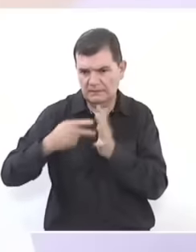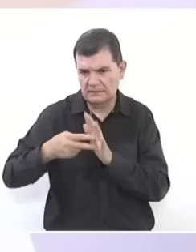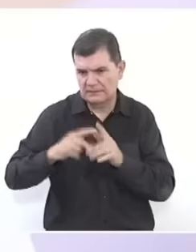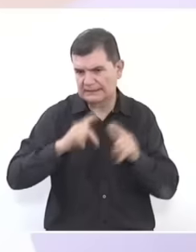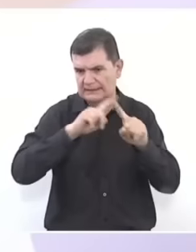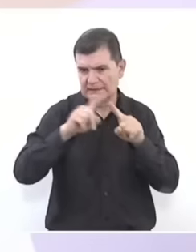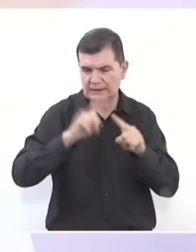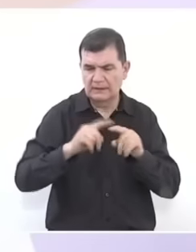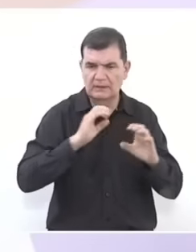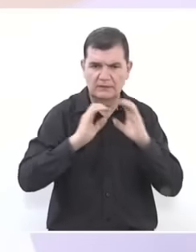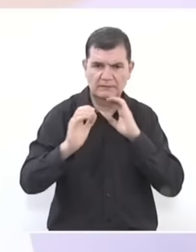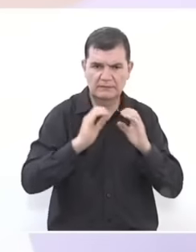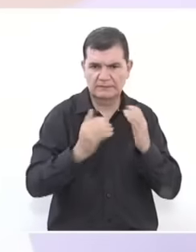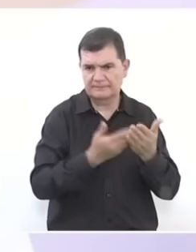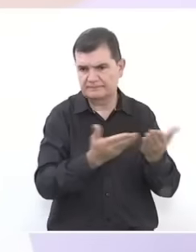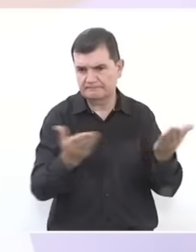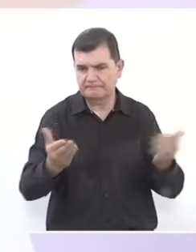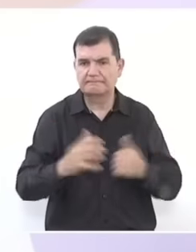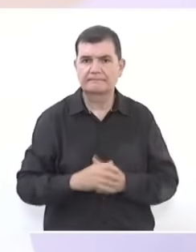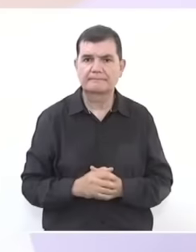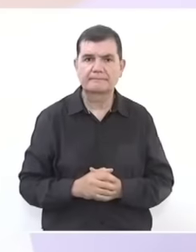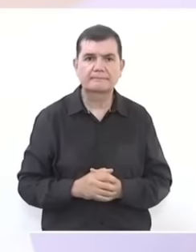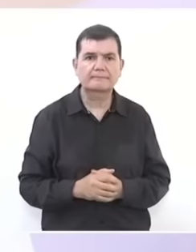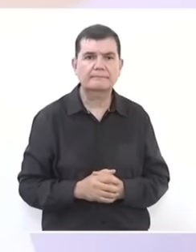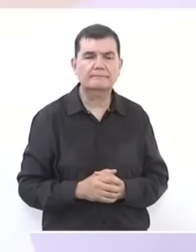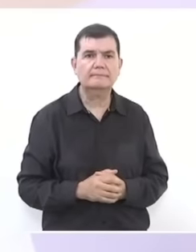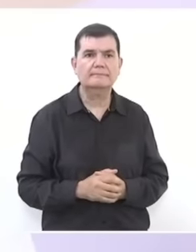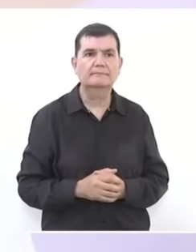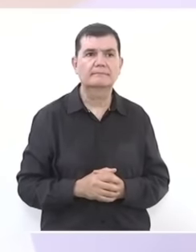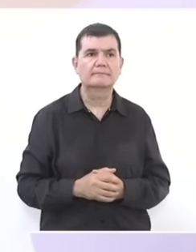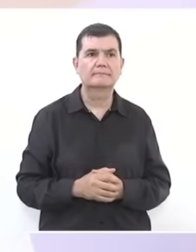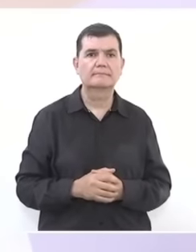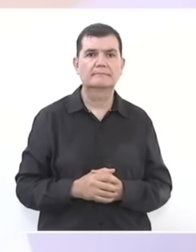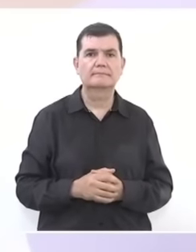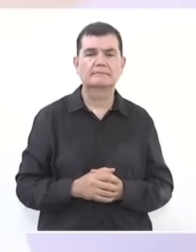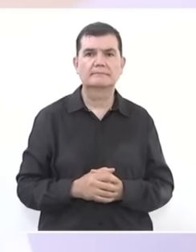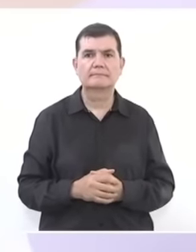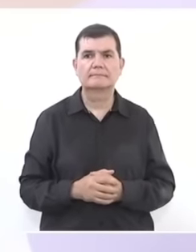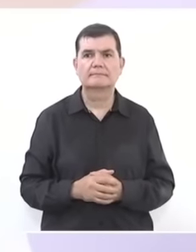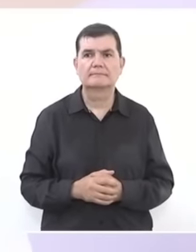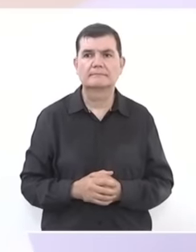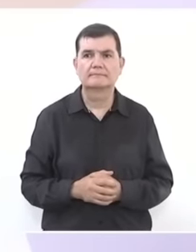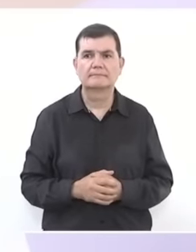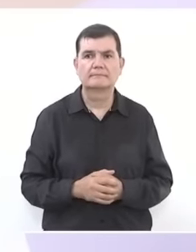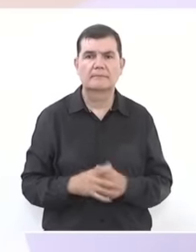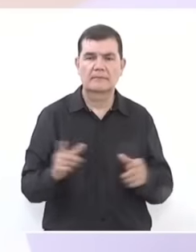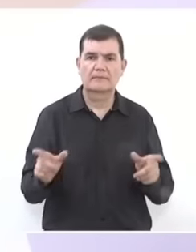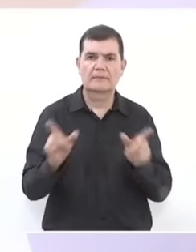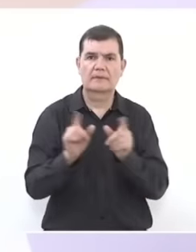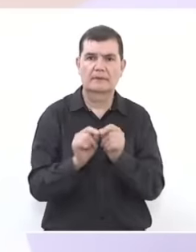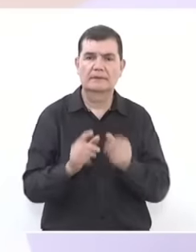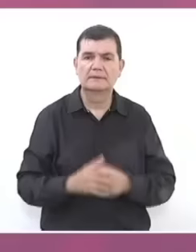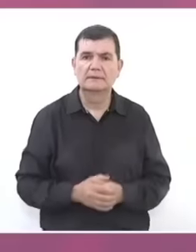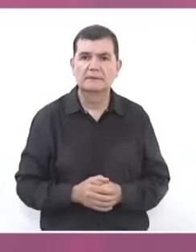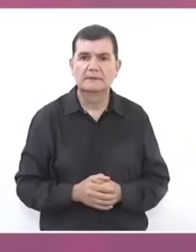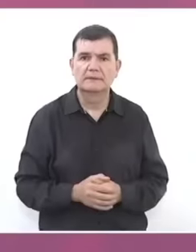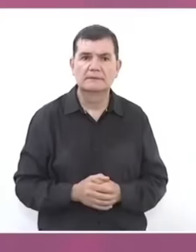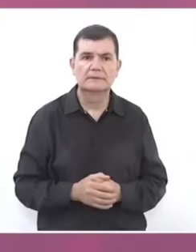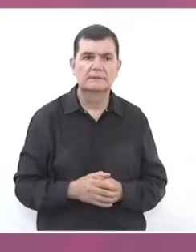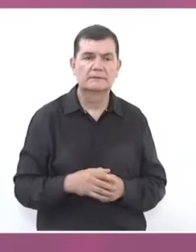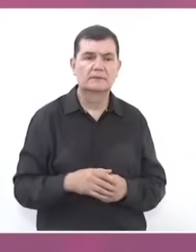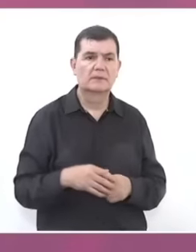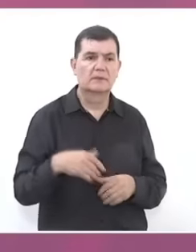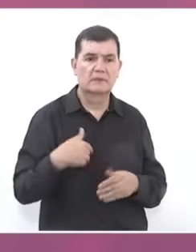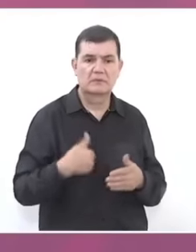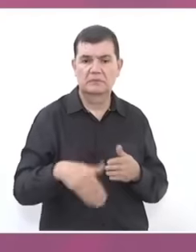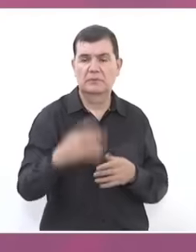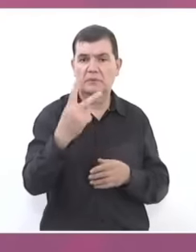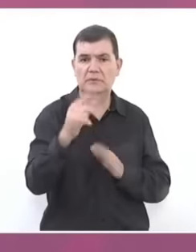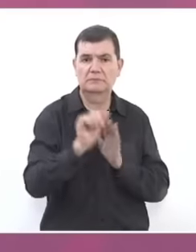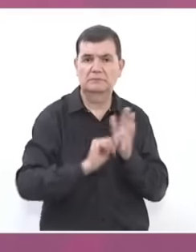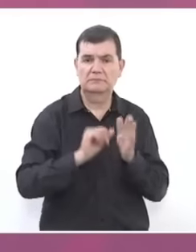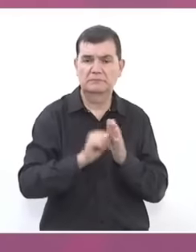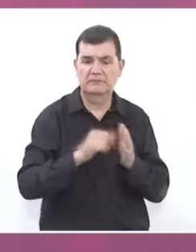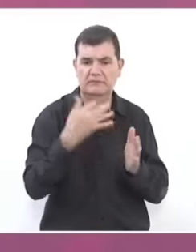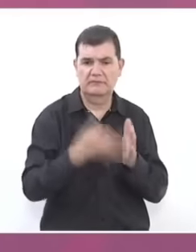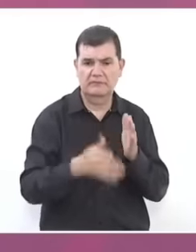communications engineers and nothing more than in the two months that we are missing, we come